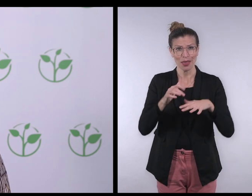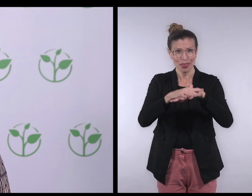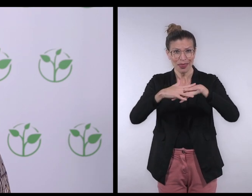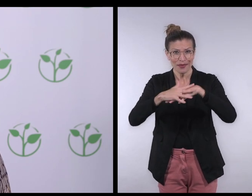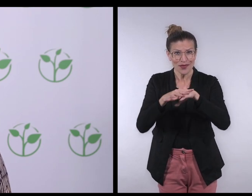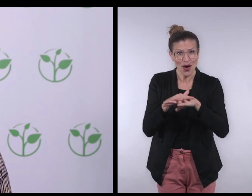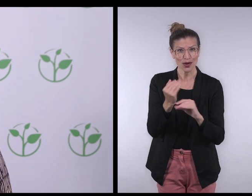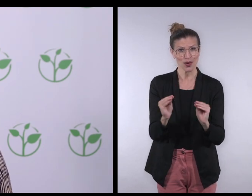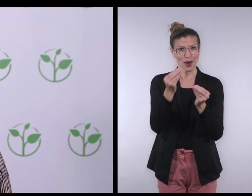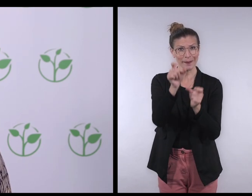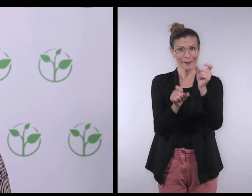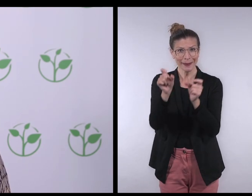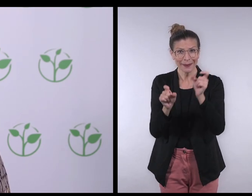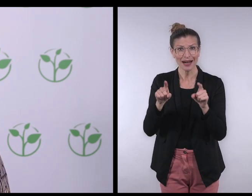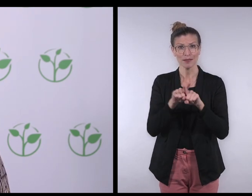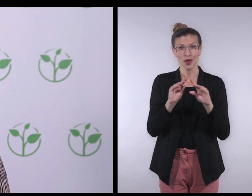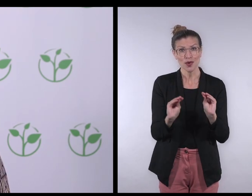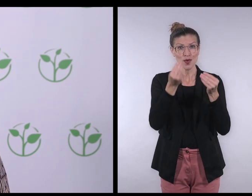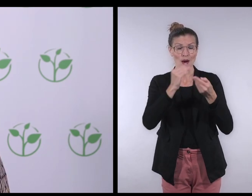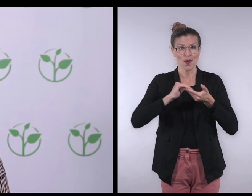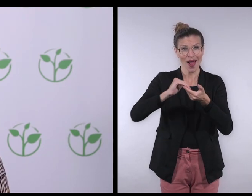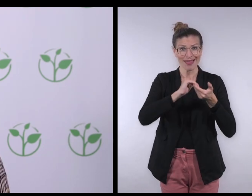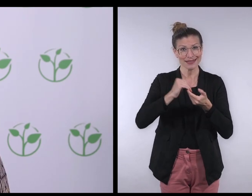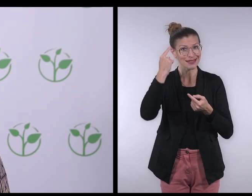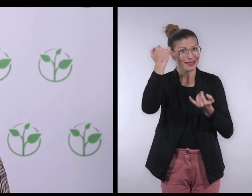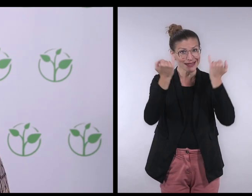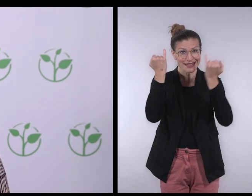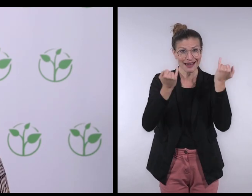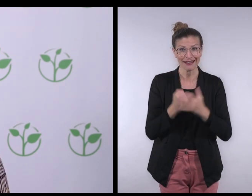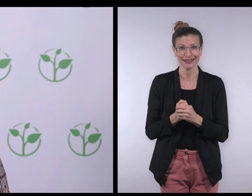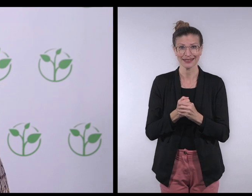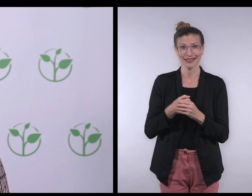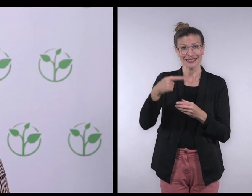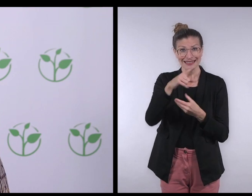If not, we would work with networks of young people and youth organizations